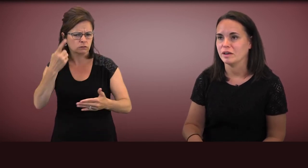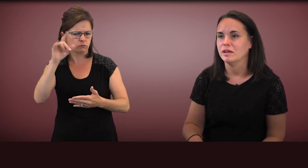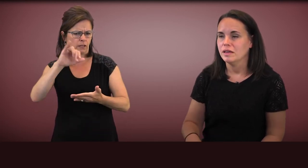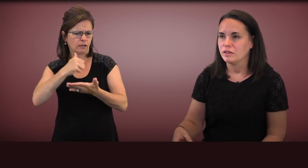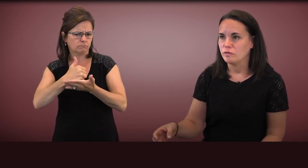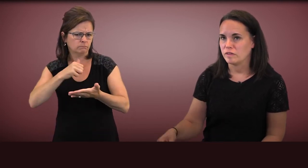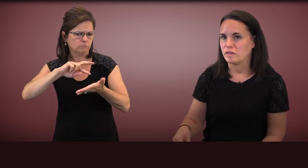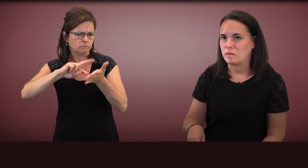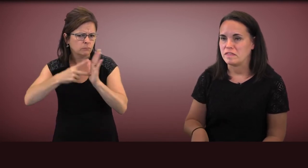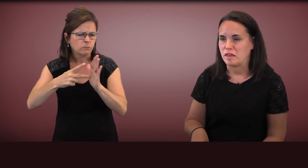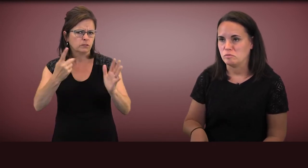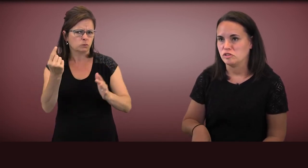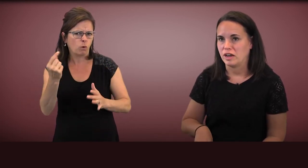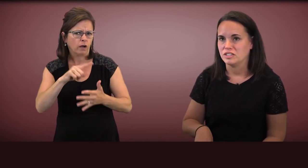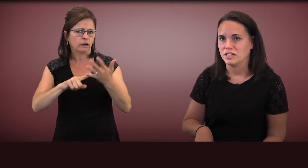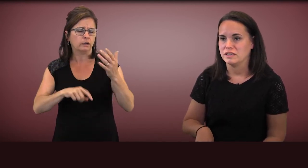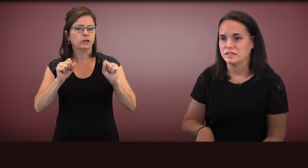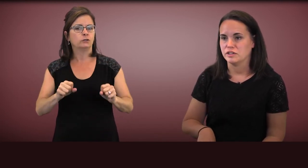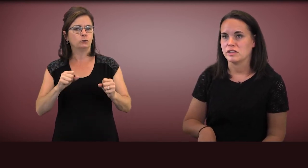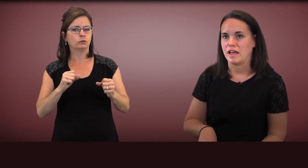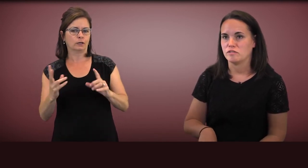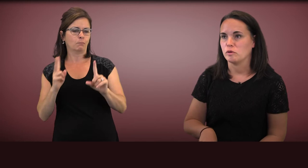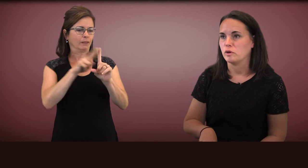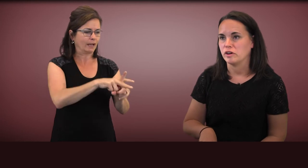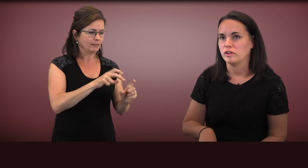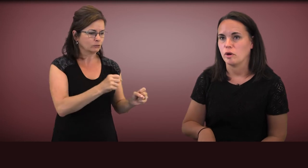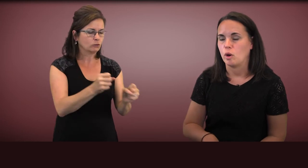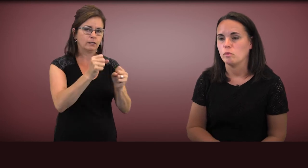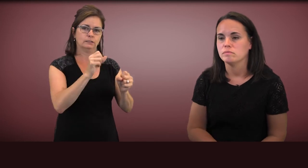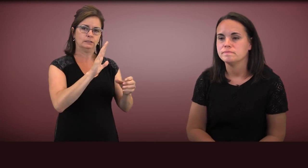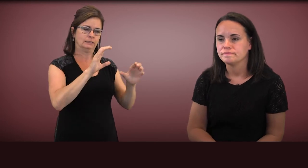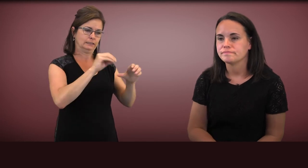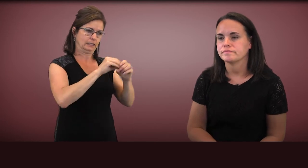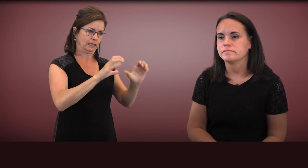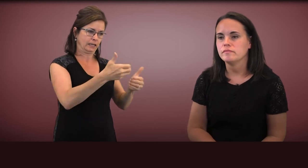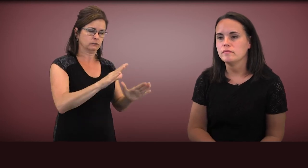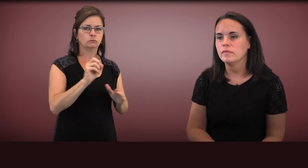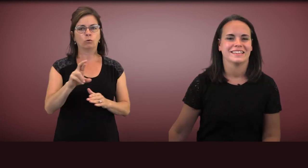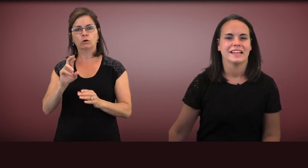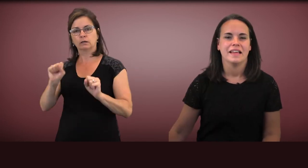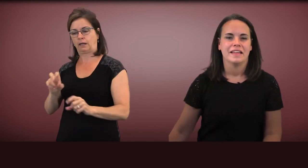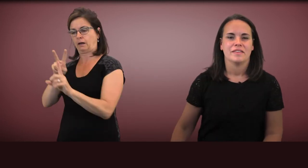in using some of the same strategies in your classroom or in your home.